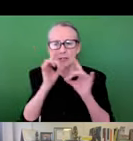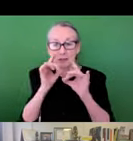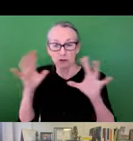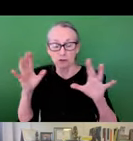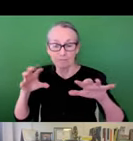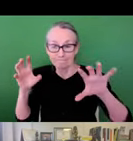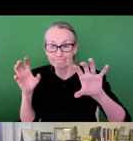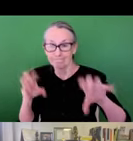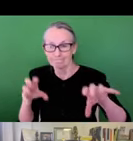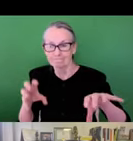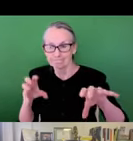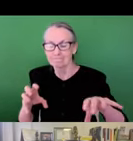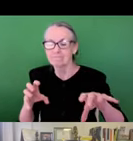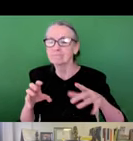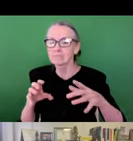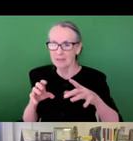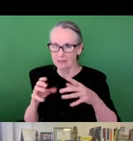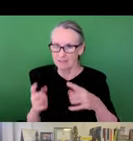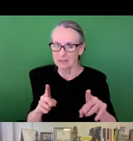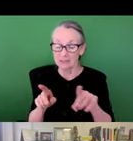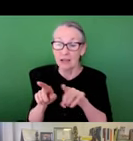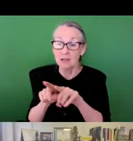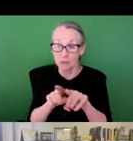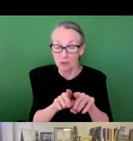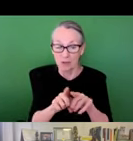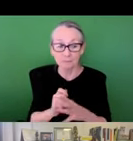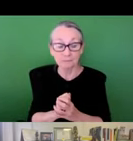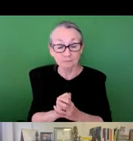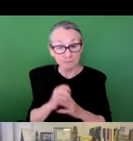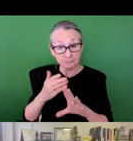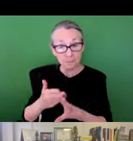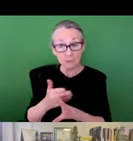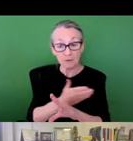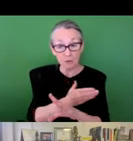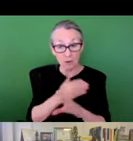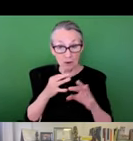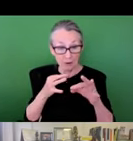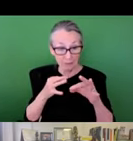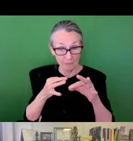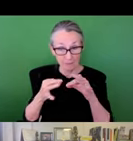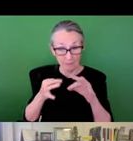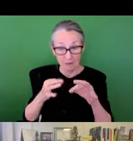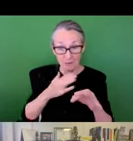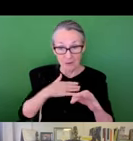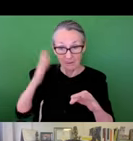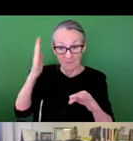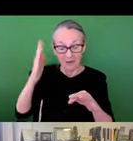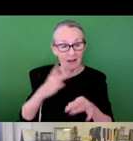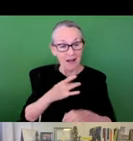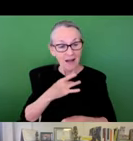rainfall events, but more extreme events in light of disaster , resilience.